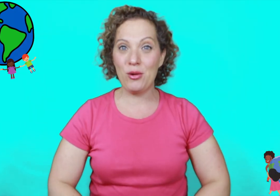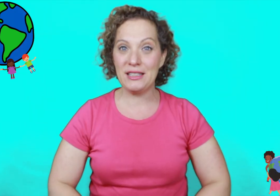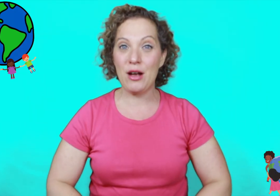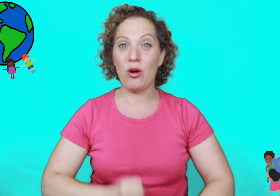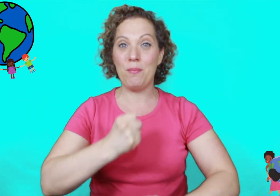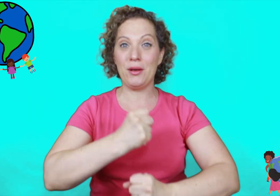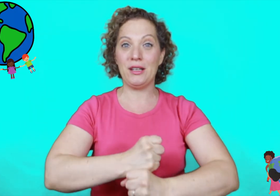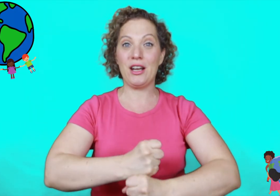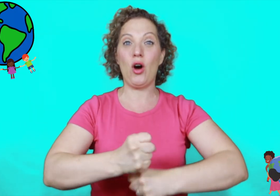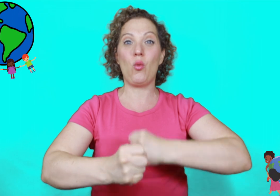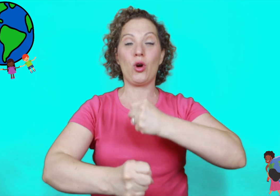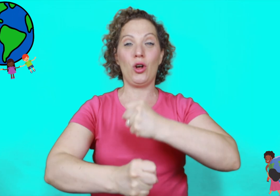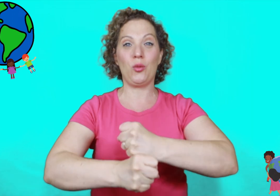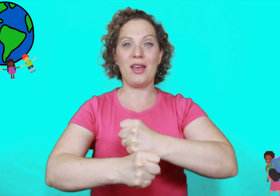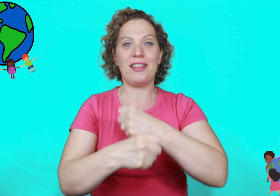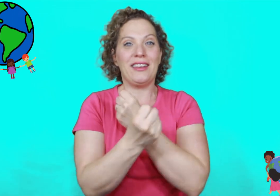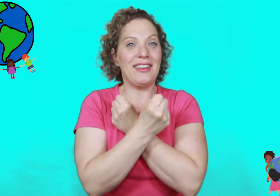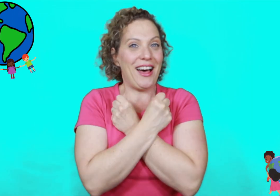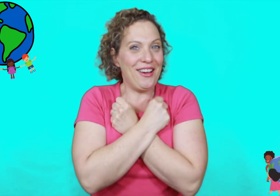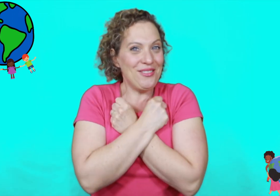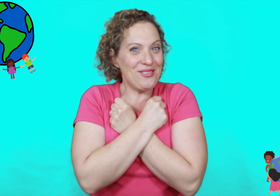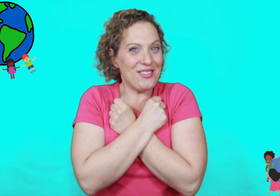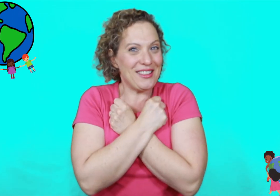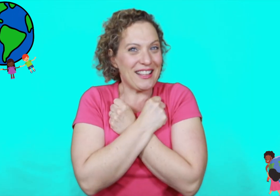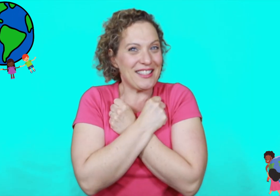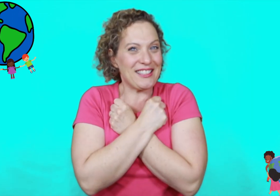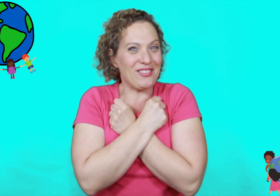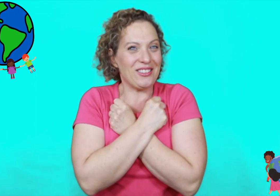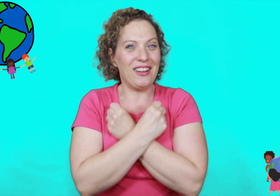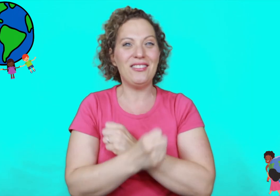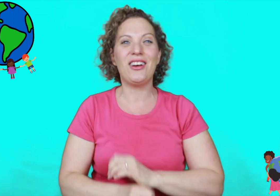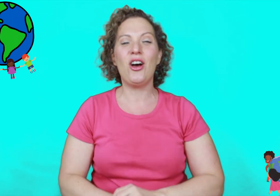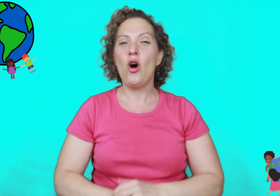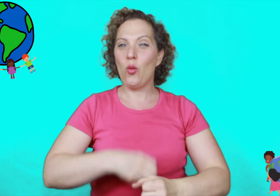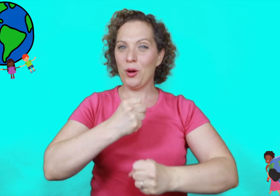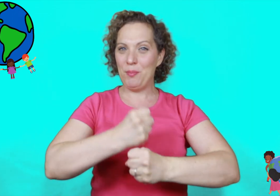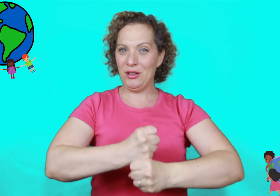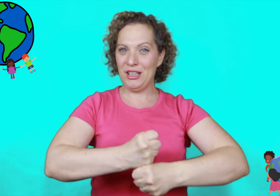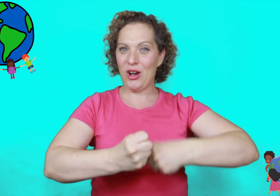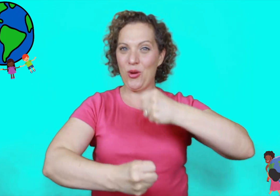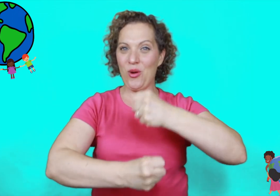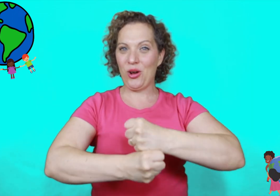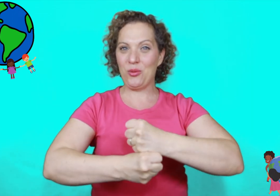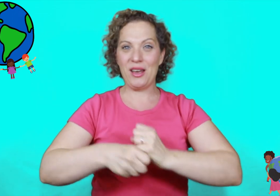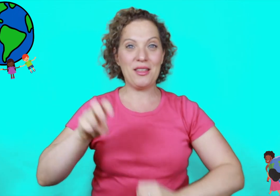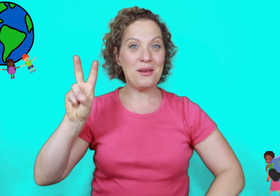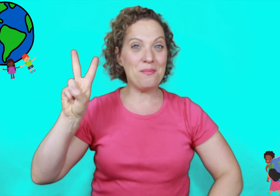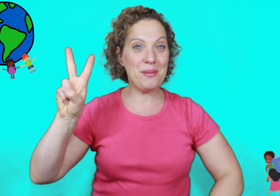we say we're building a world with love that's the sign for love we're building a world with